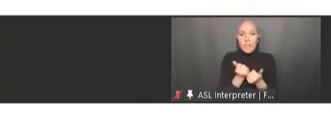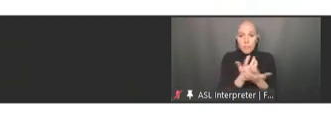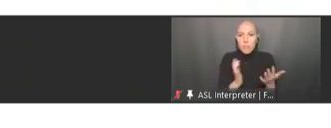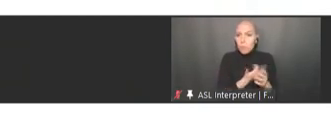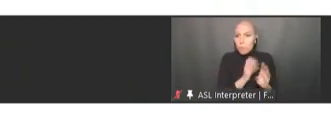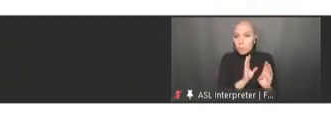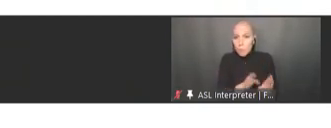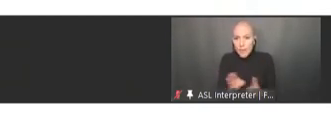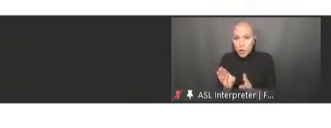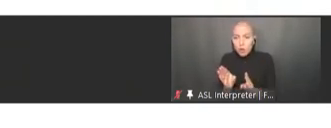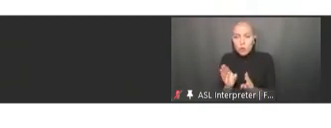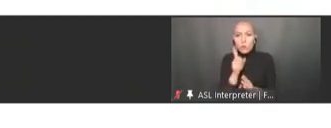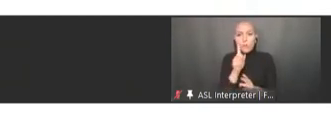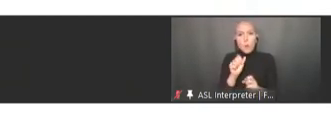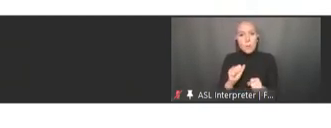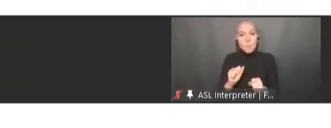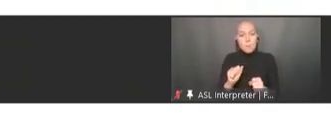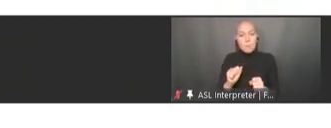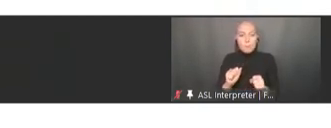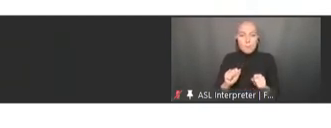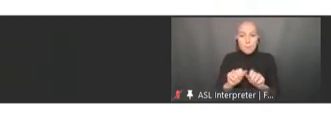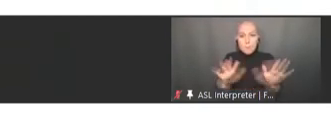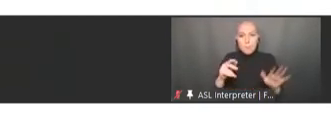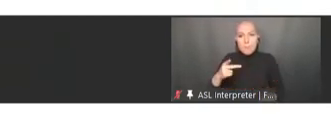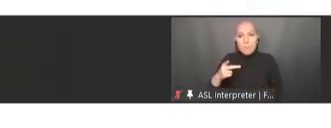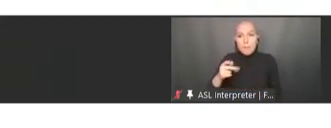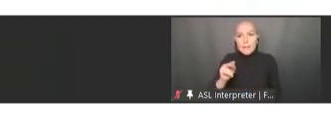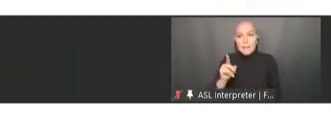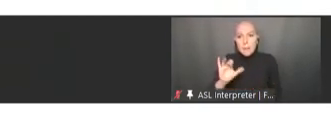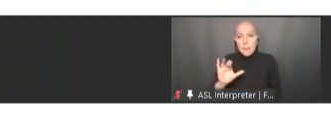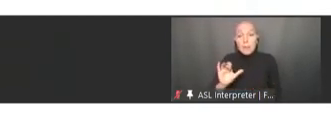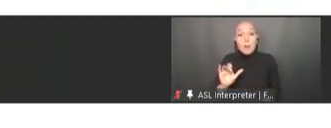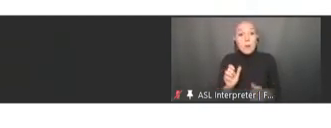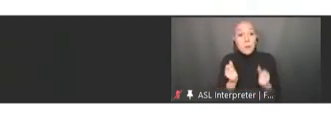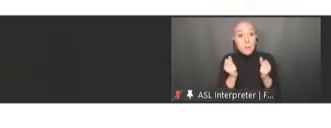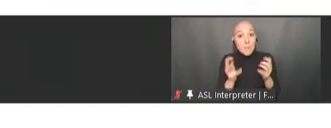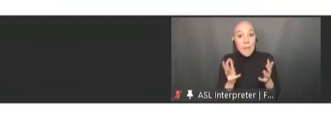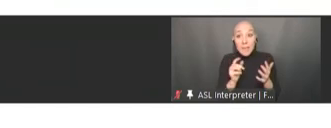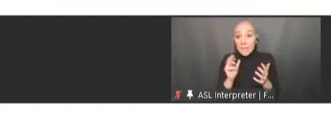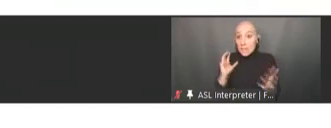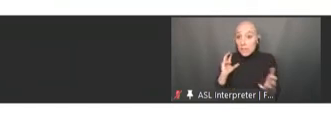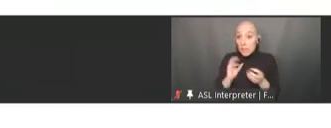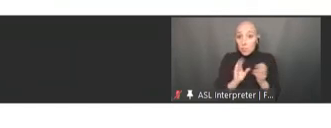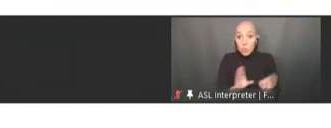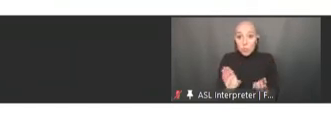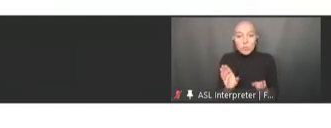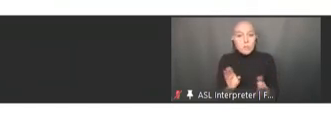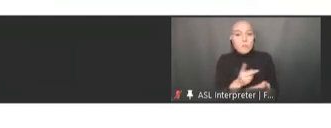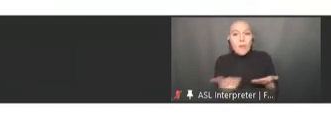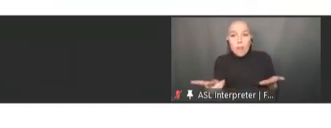most of them have failed. One, because they were -- didn't consider other issues related to both